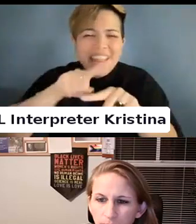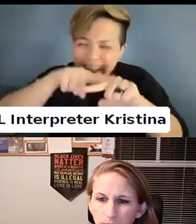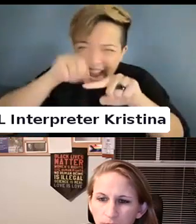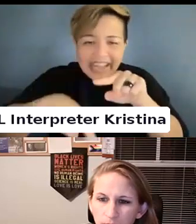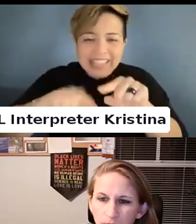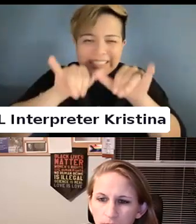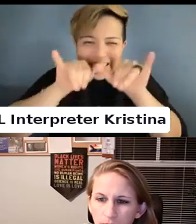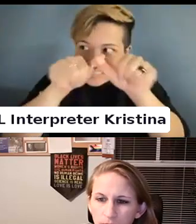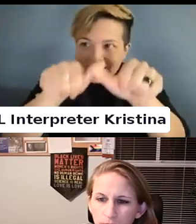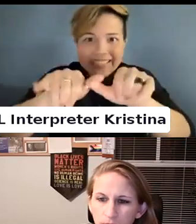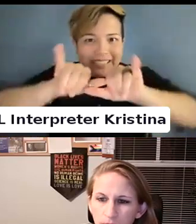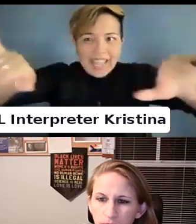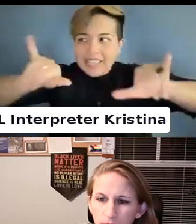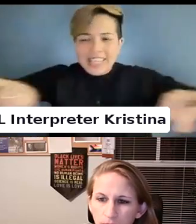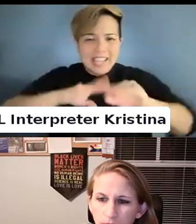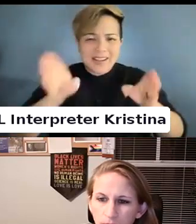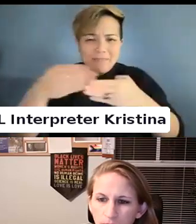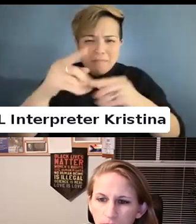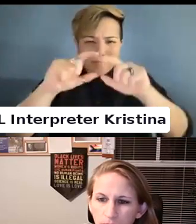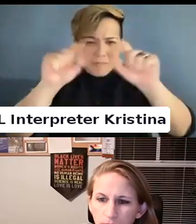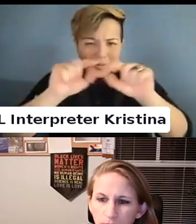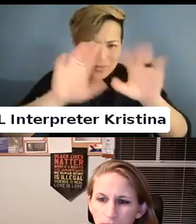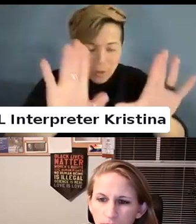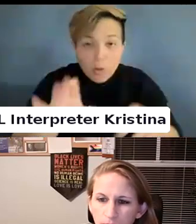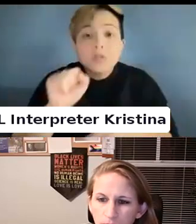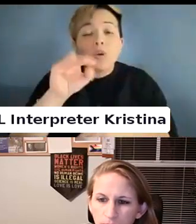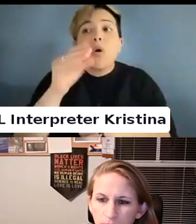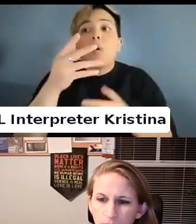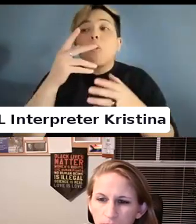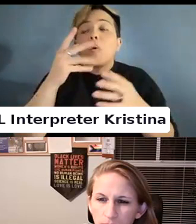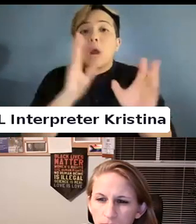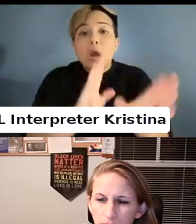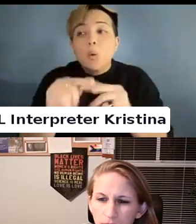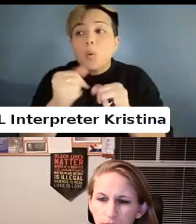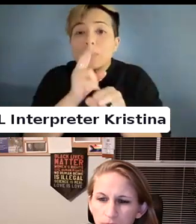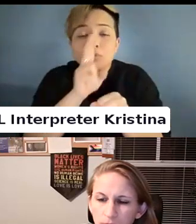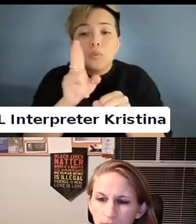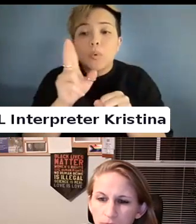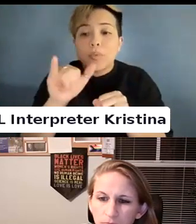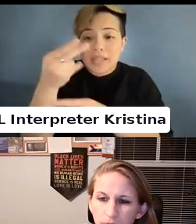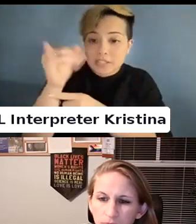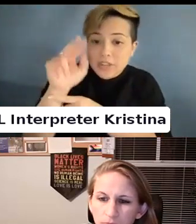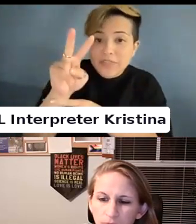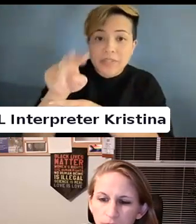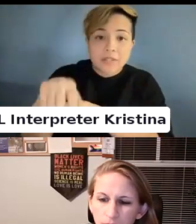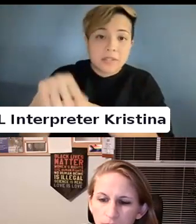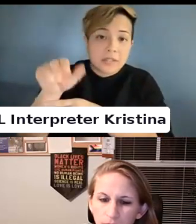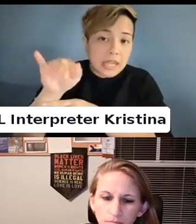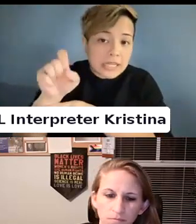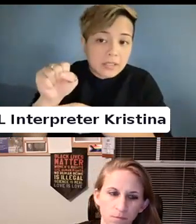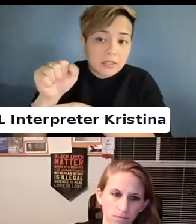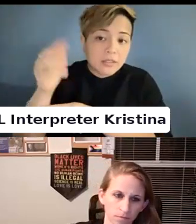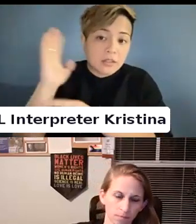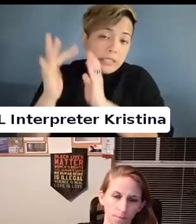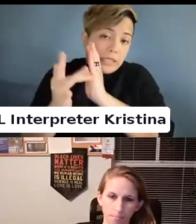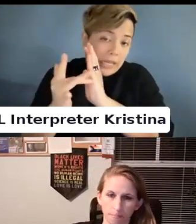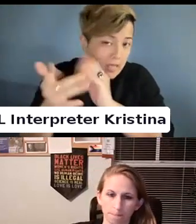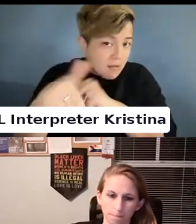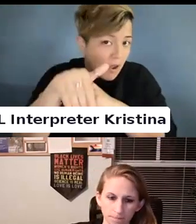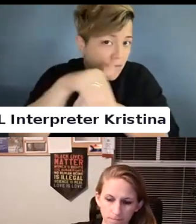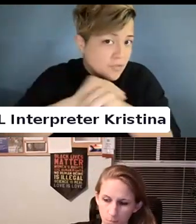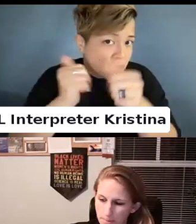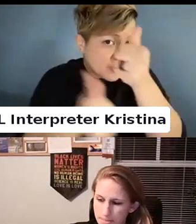One example that would like to give is HIV-AIDS was technically covered but some of the ways